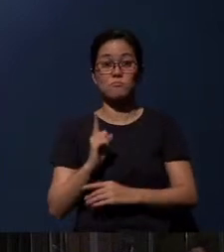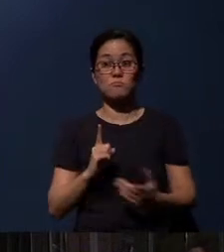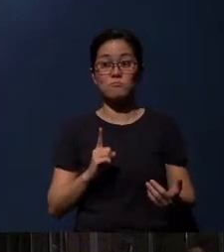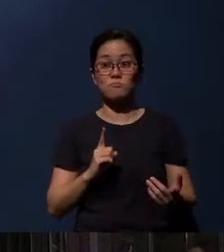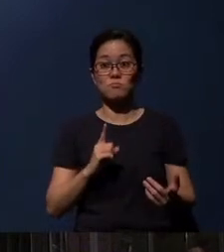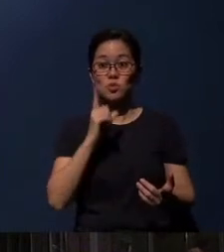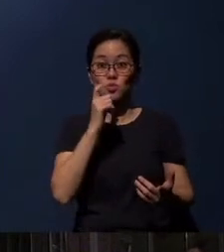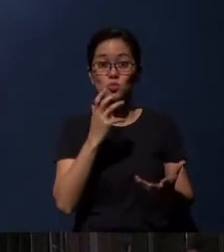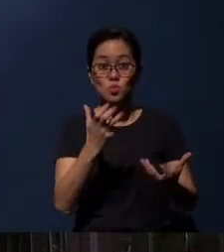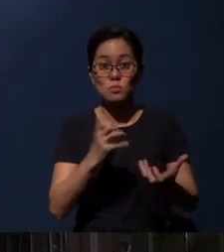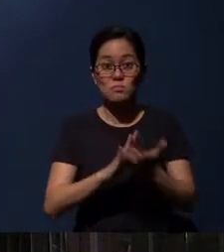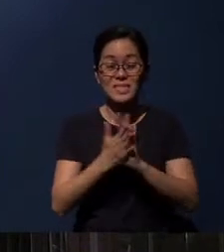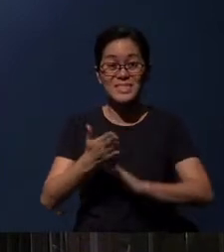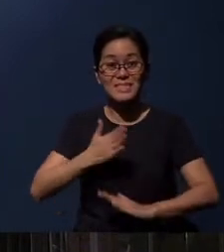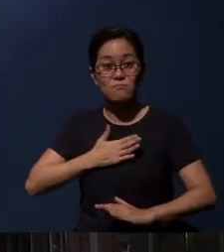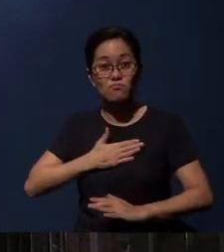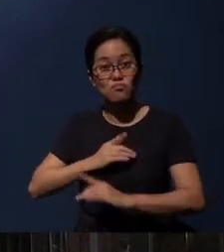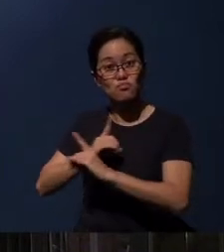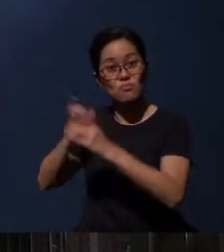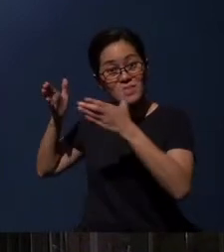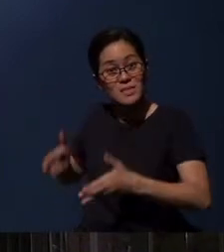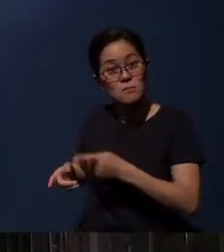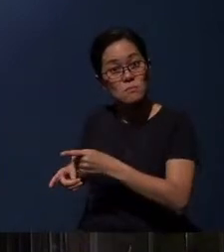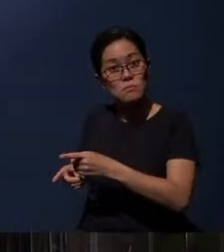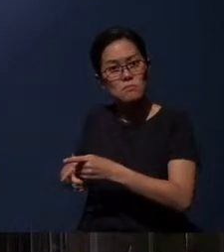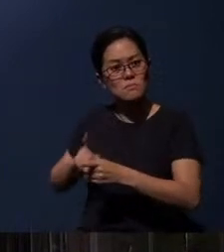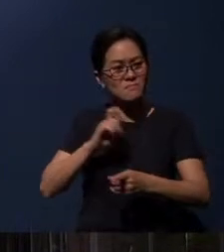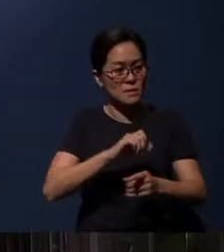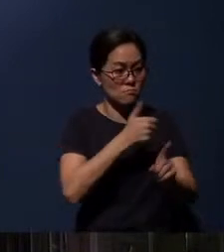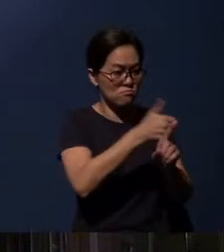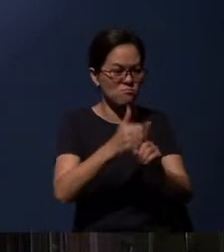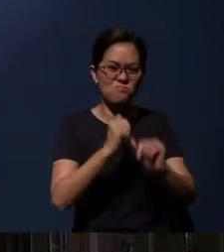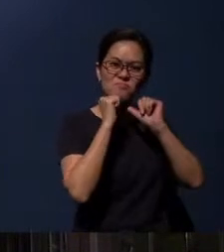“Whoever wants to be My disciple must deny themselves and